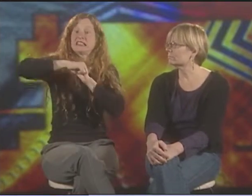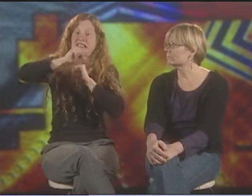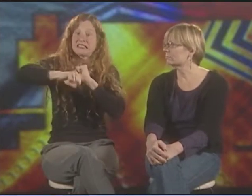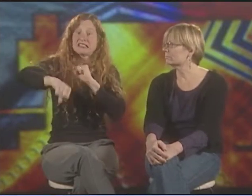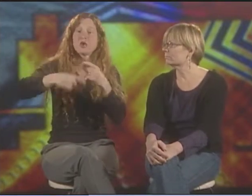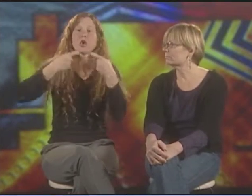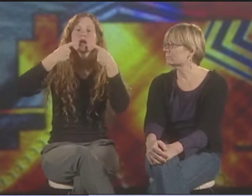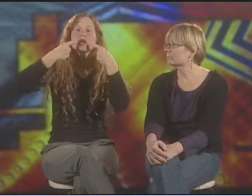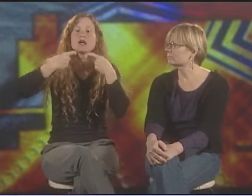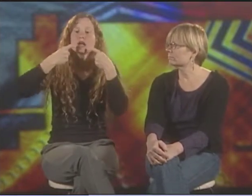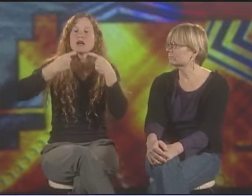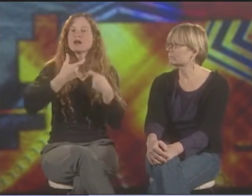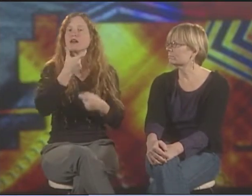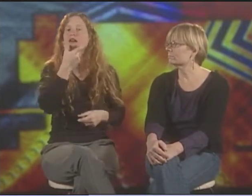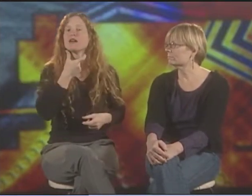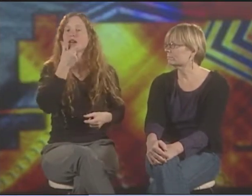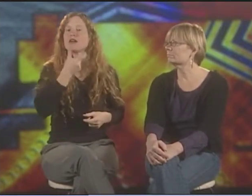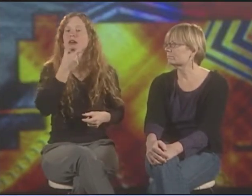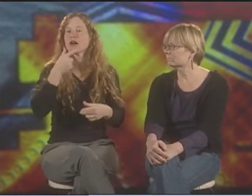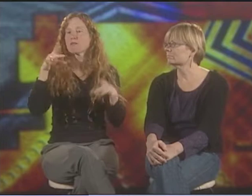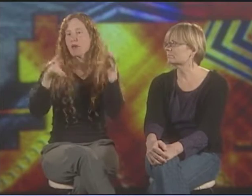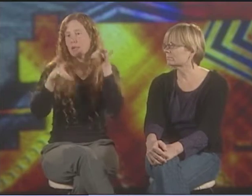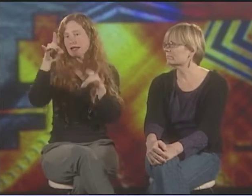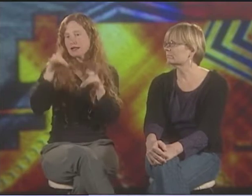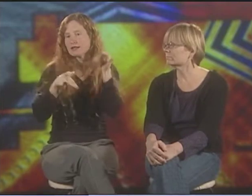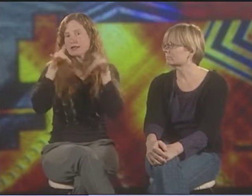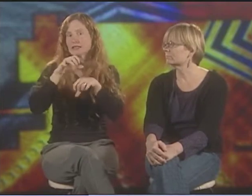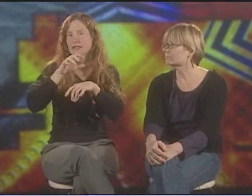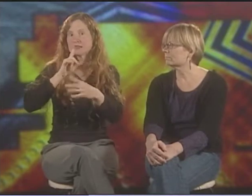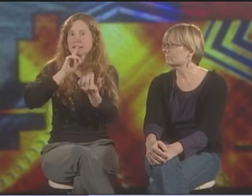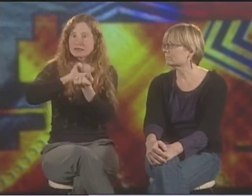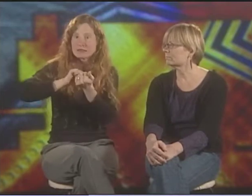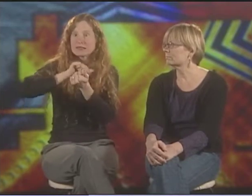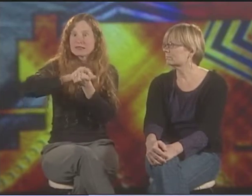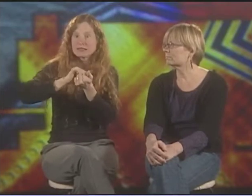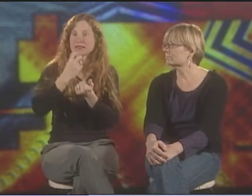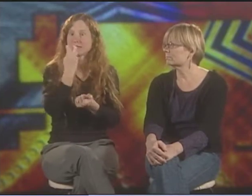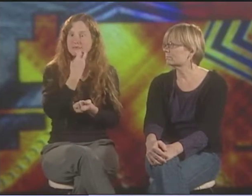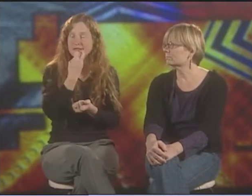THE MOUTH CAN BE OVERLY EXAGGERATED OR IT CAN BE PRESENTED LIKE A MARIONETTE MOUTH,